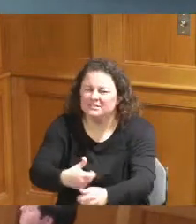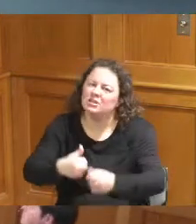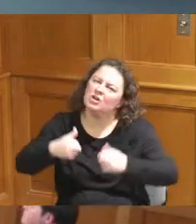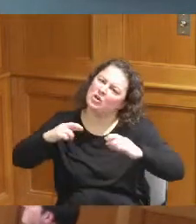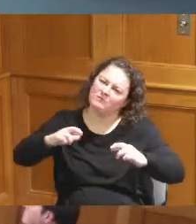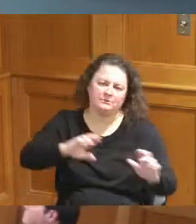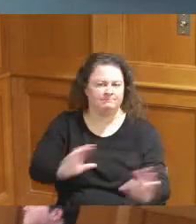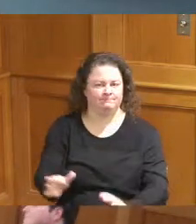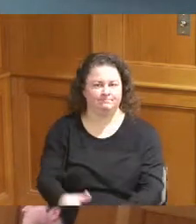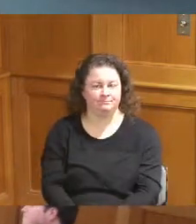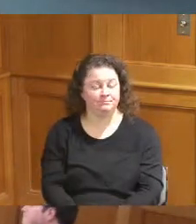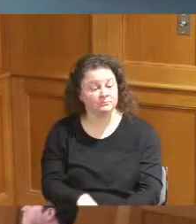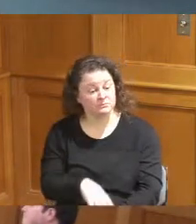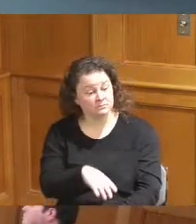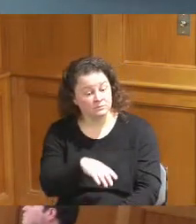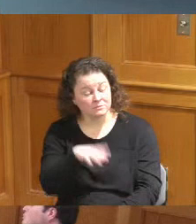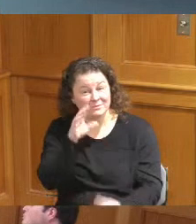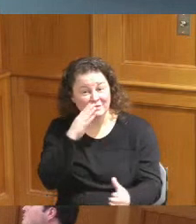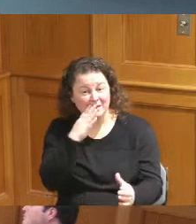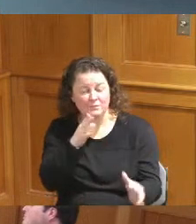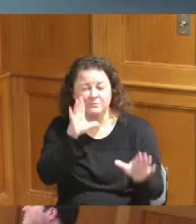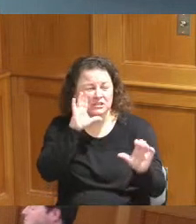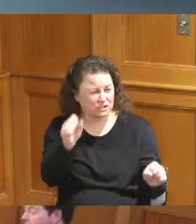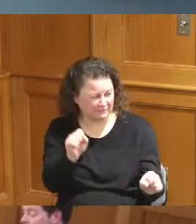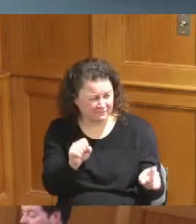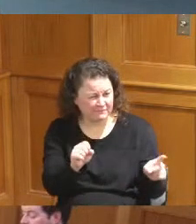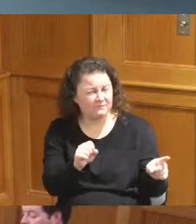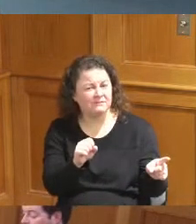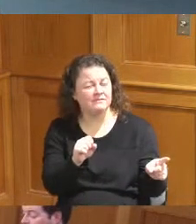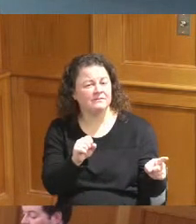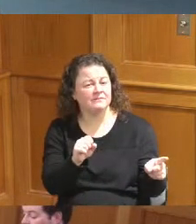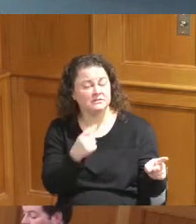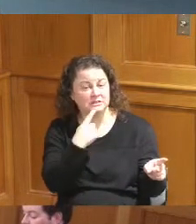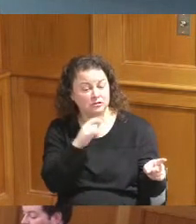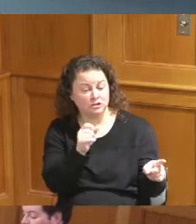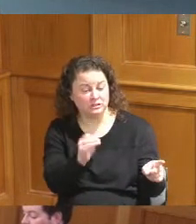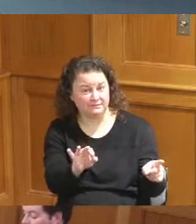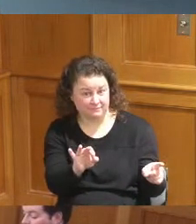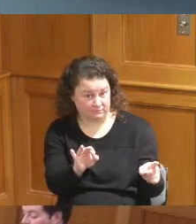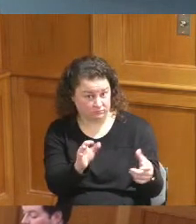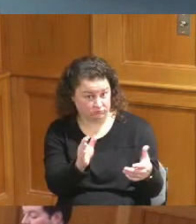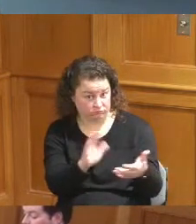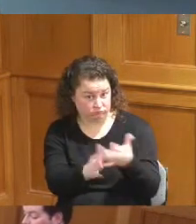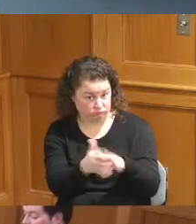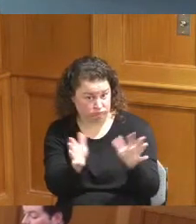had nothing or you got a lot so you gotta go back and get the pencils and get the creative financing